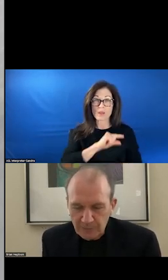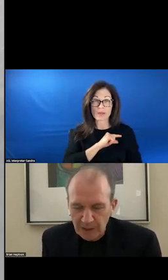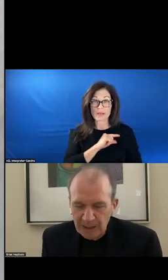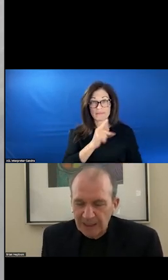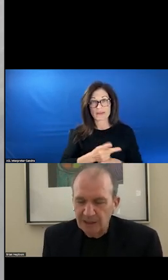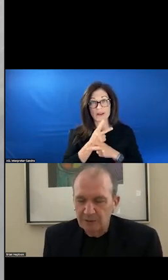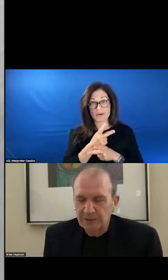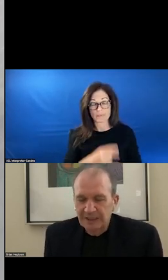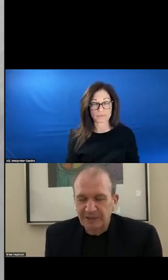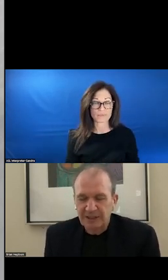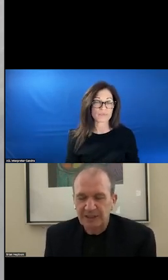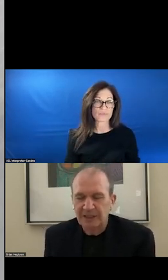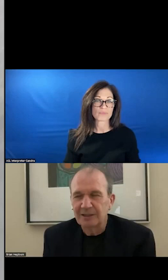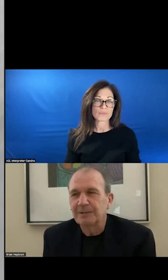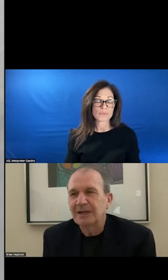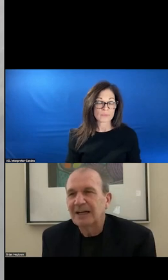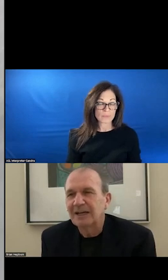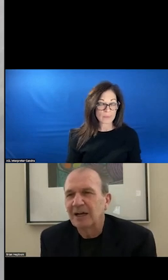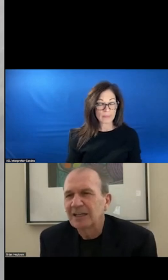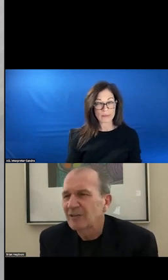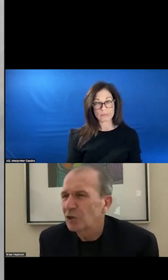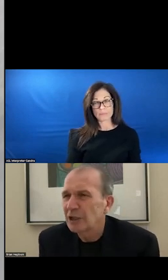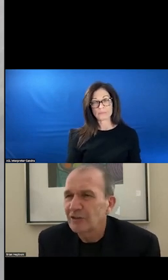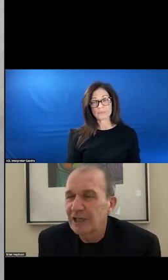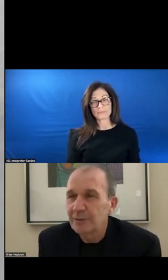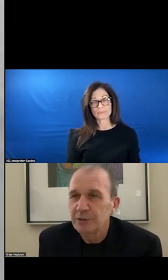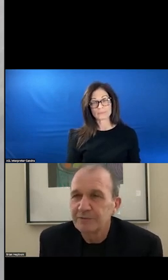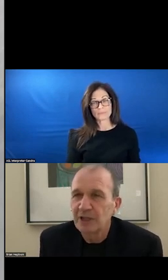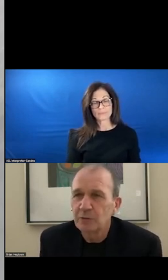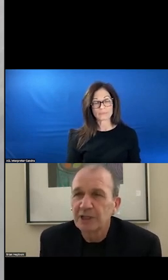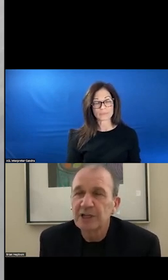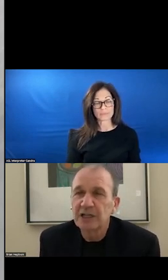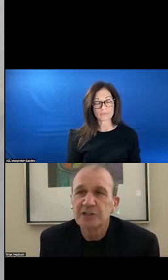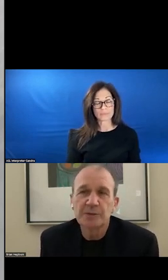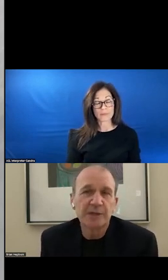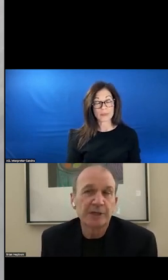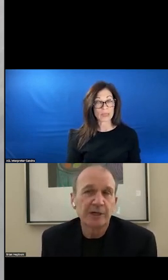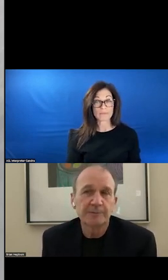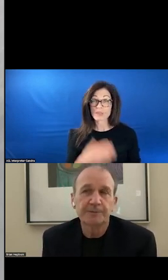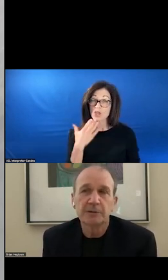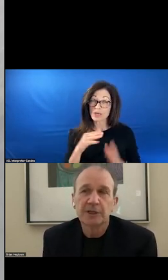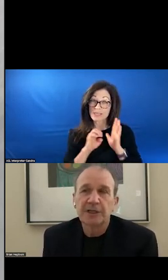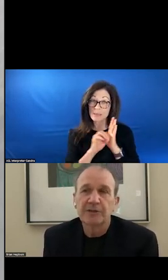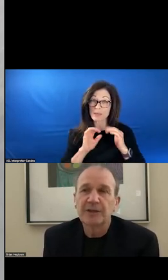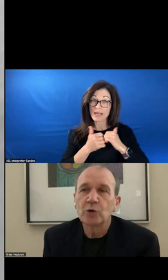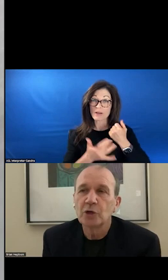OF THE -- I GUESS A GOOD EXAMPLE OF TECHNOLOGY IS HELPFUL IS THE OKLAHOMA